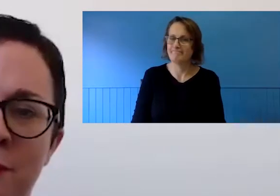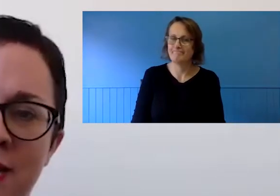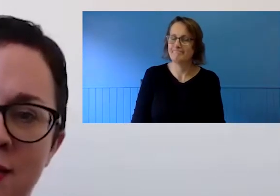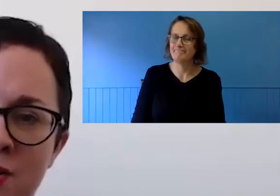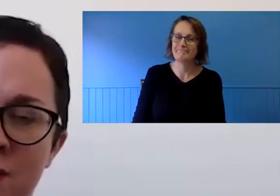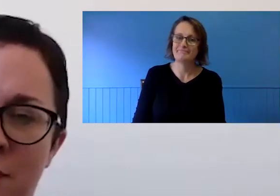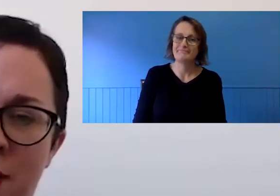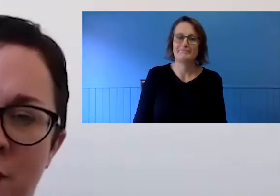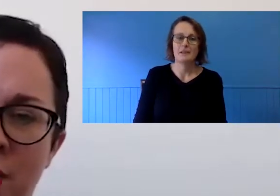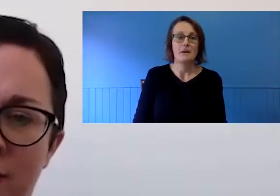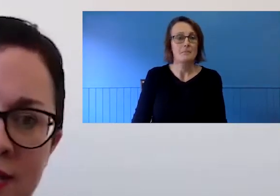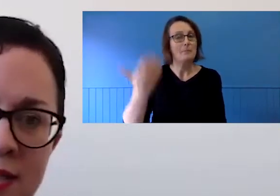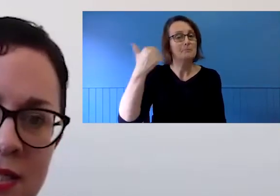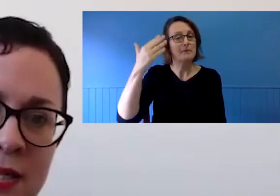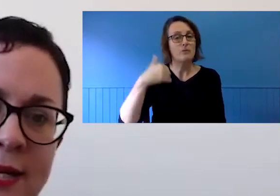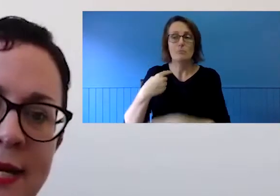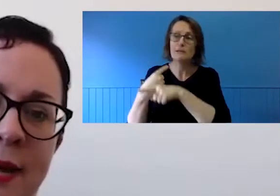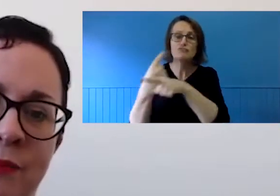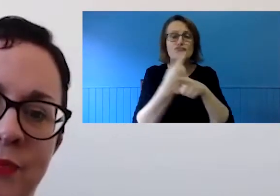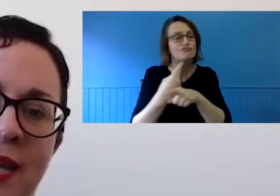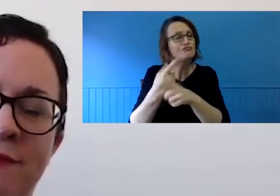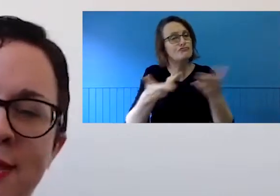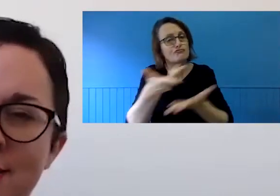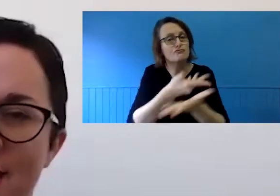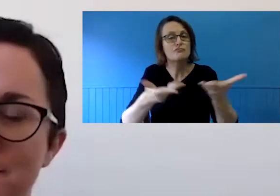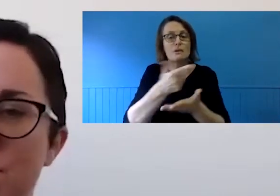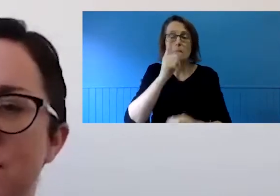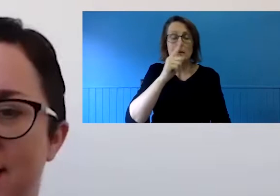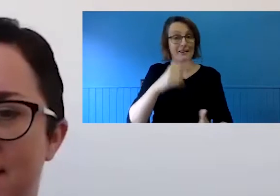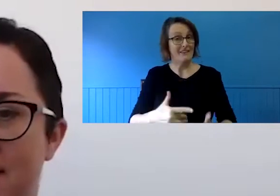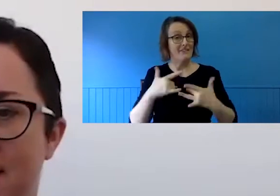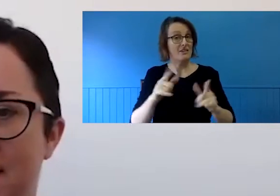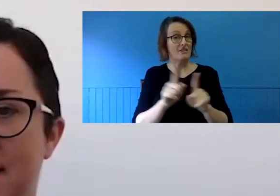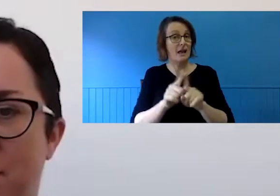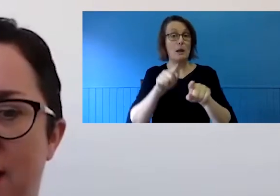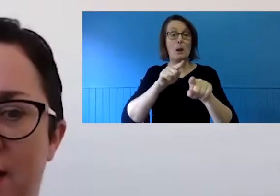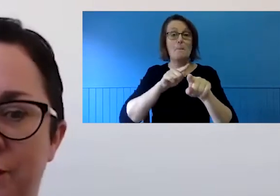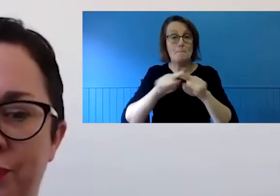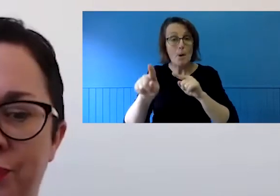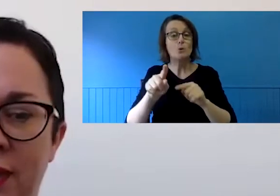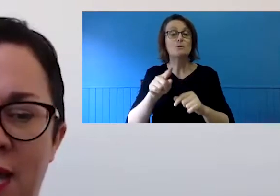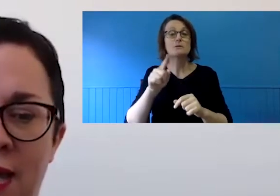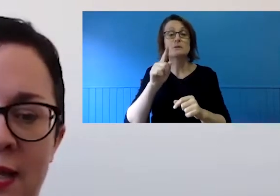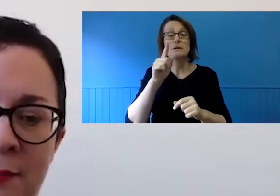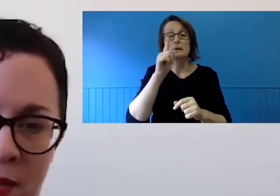From my discussions and work around the sector, it feels like most of us are sitting somewhere in the middle.